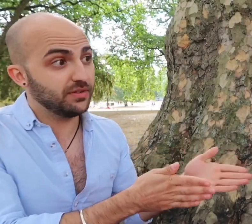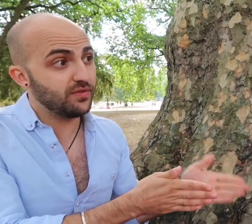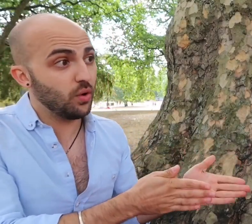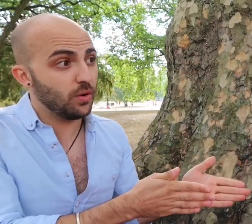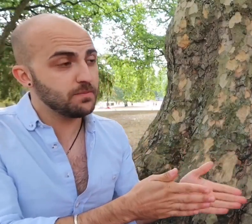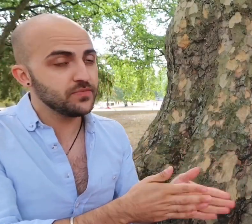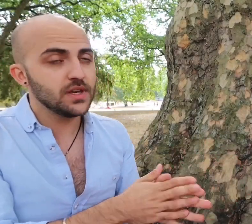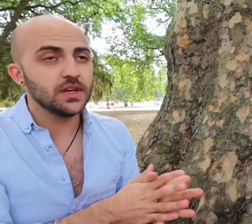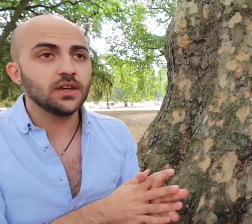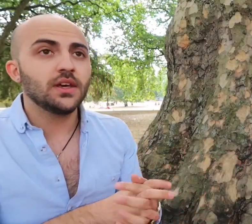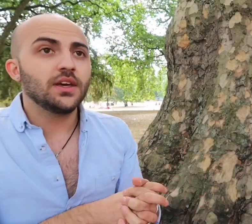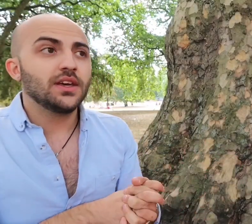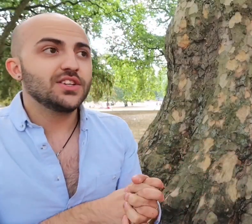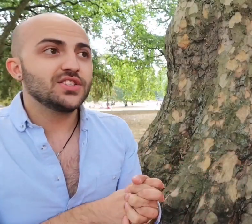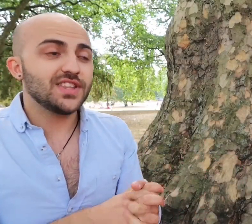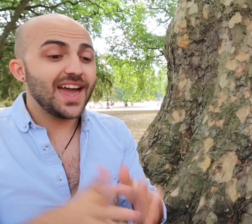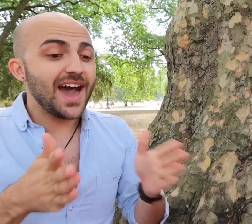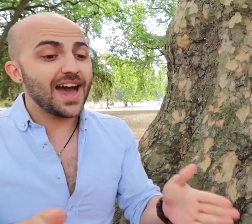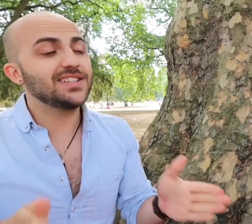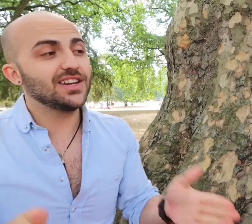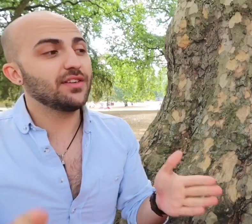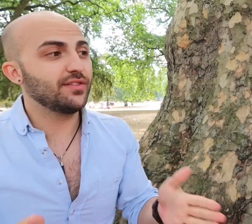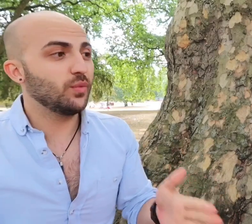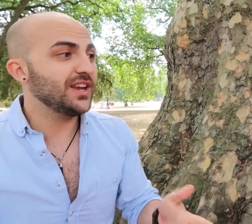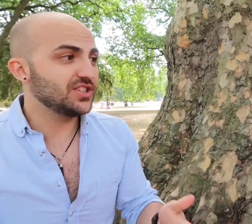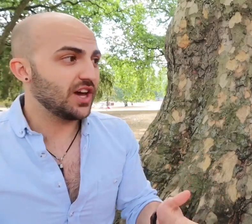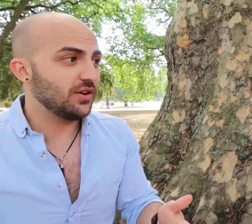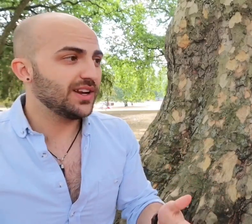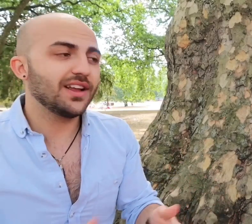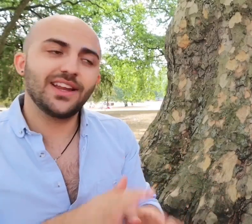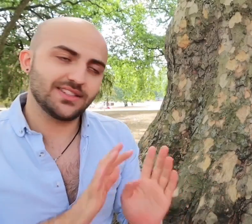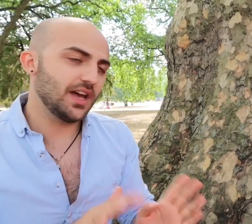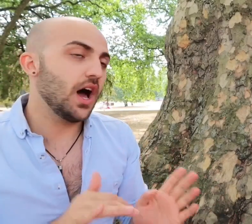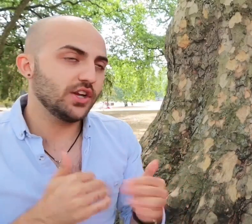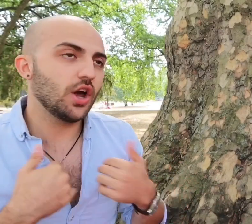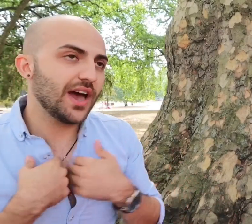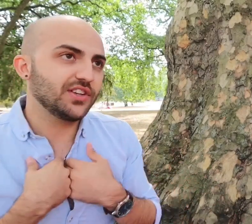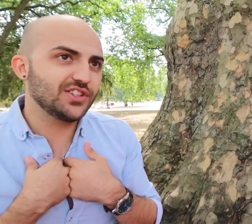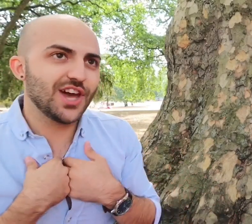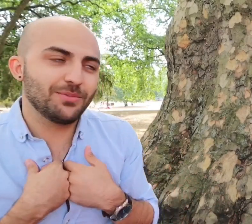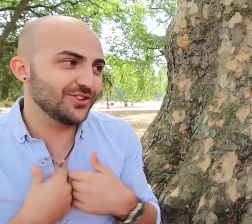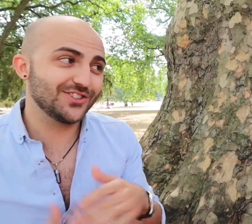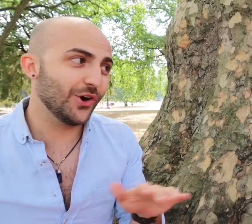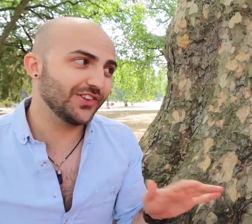before so they had enough of a window, listen I know as an interpreter it's not